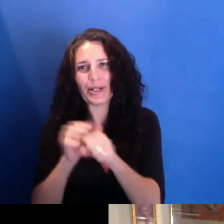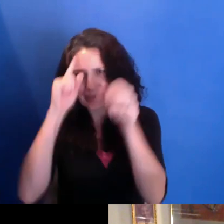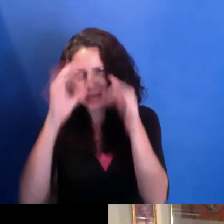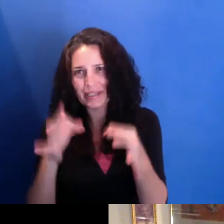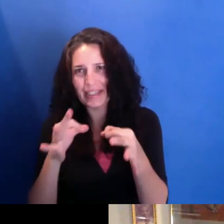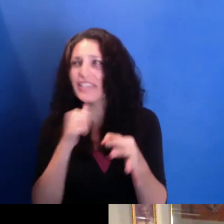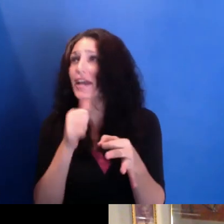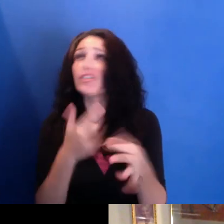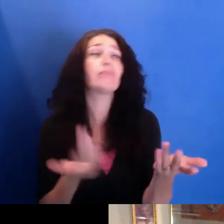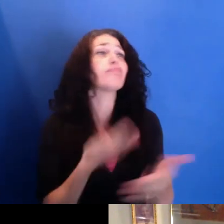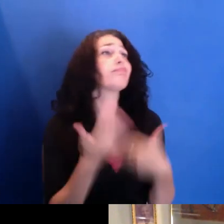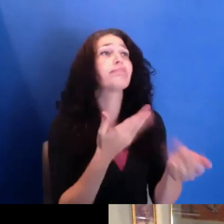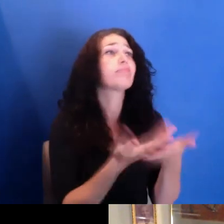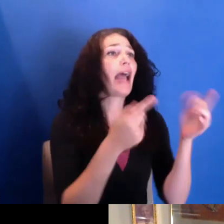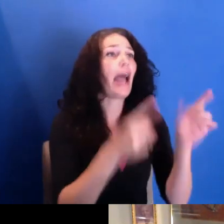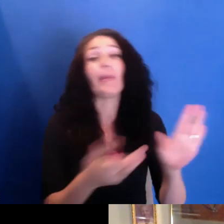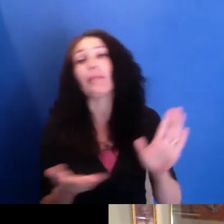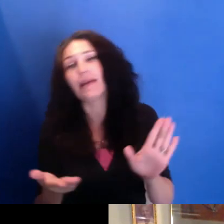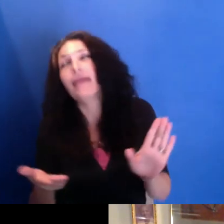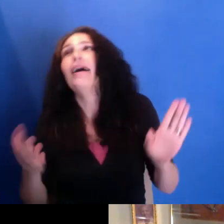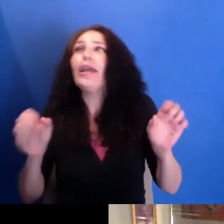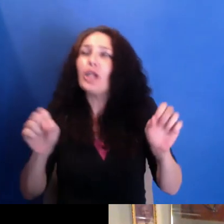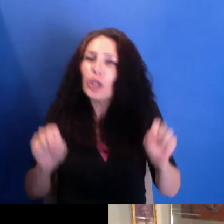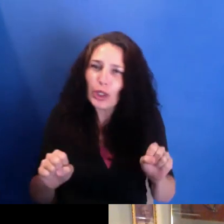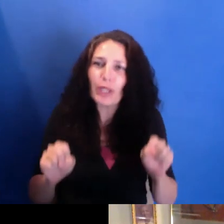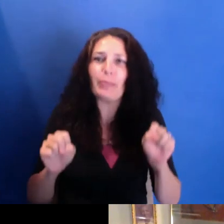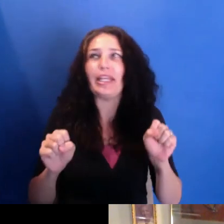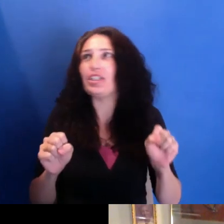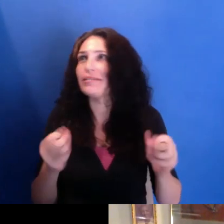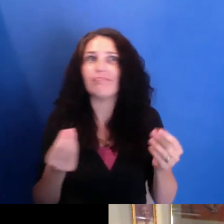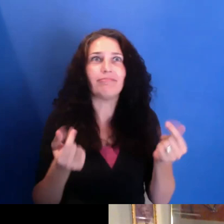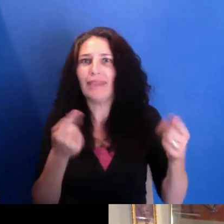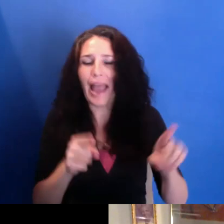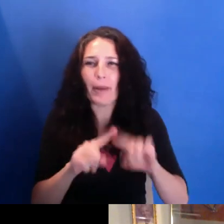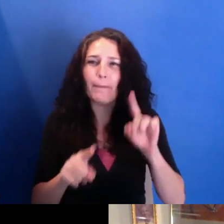It-- it may be serendipitous, but it's a choice. So why Newark for you, and--